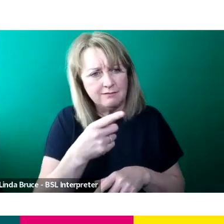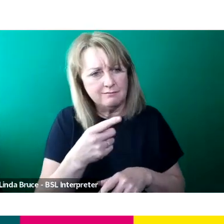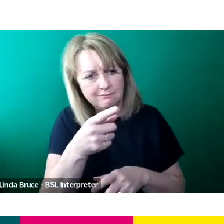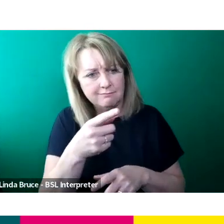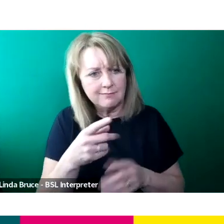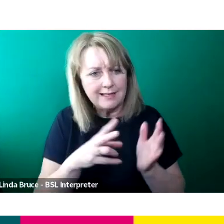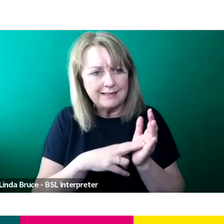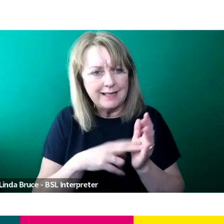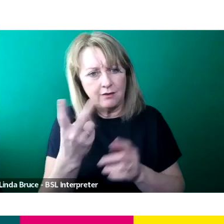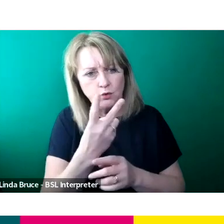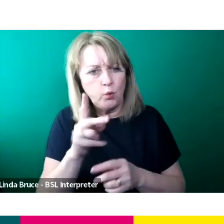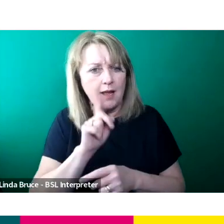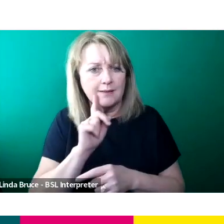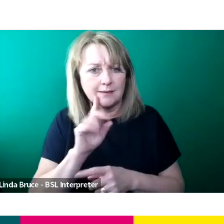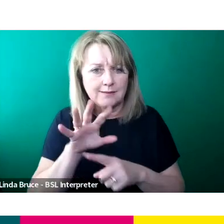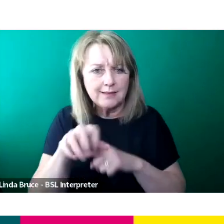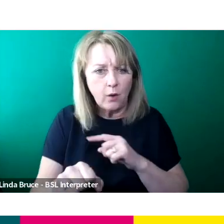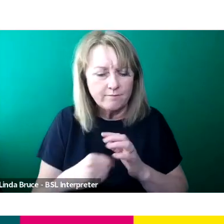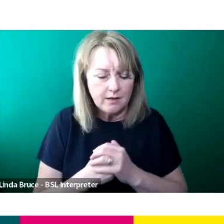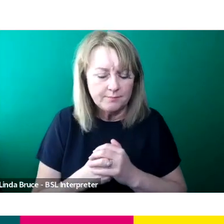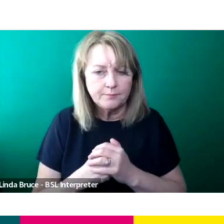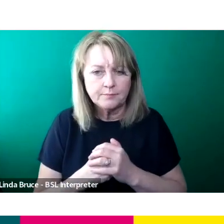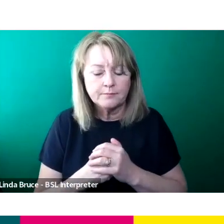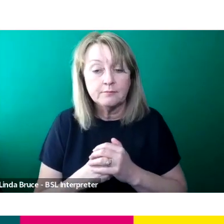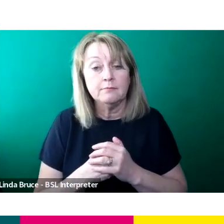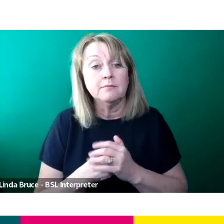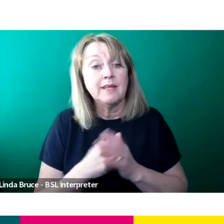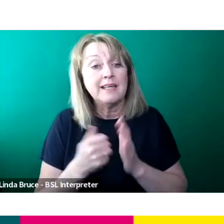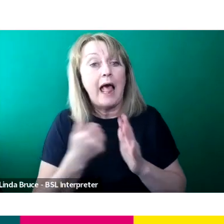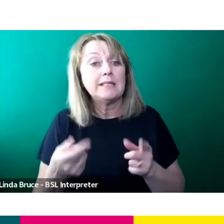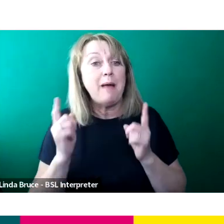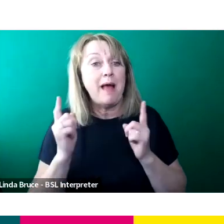Yeah, so as Laura mentioned, the Talent Manager I would say is one of the main places that